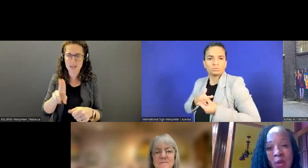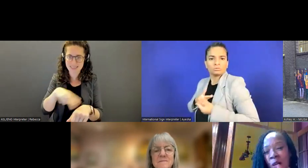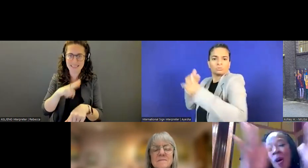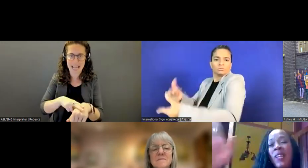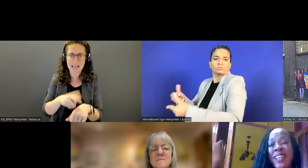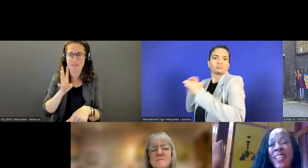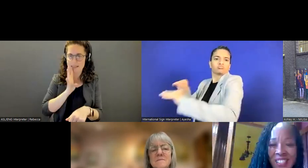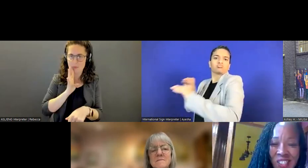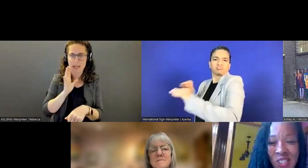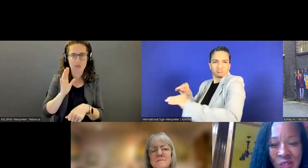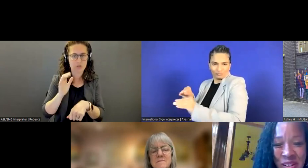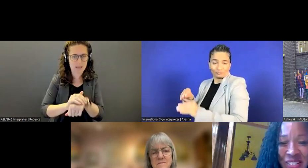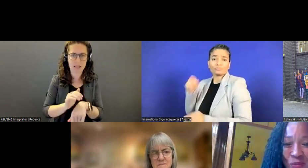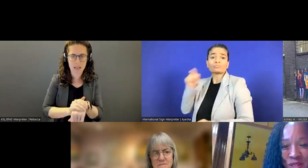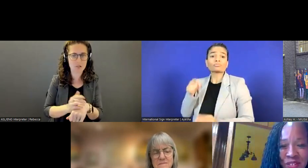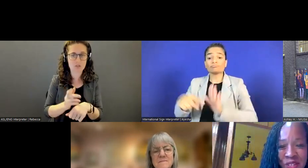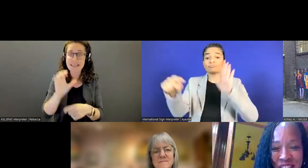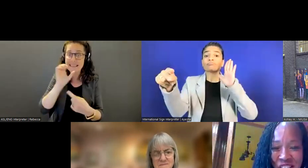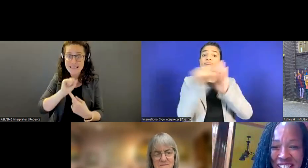We welcome all ages. To answer the previous question.